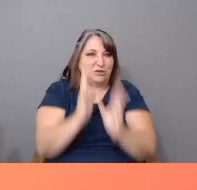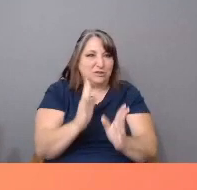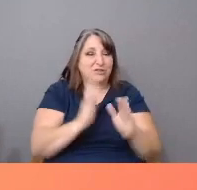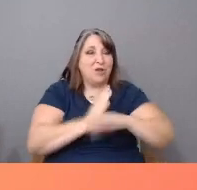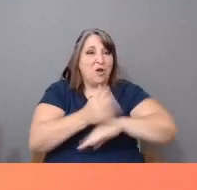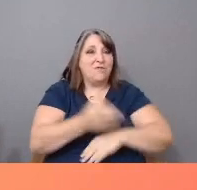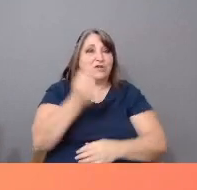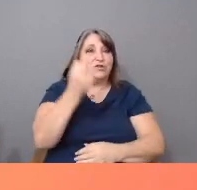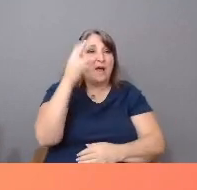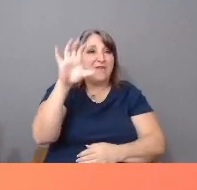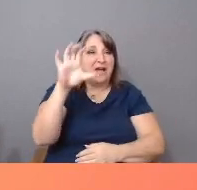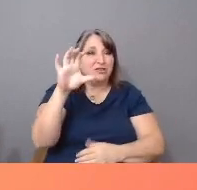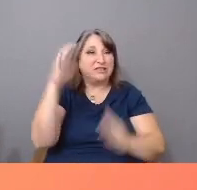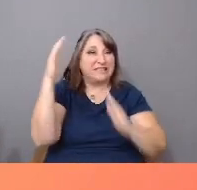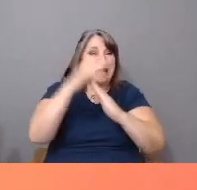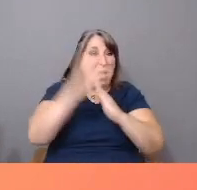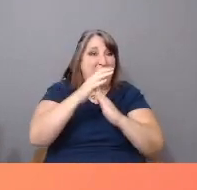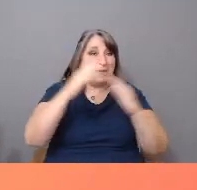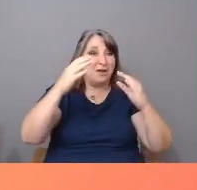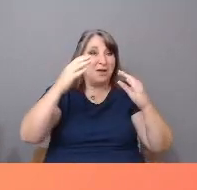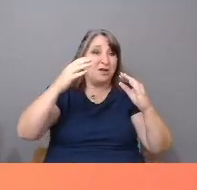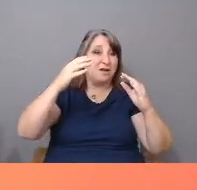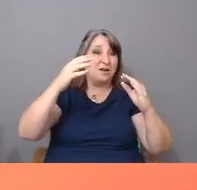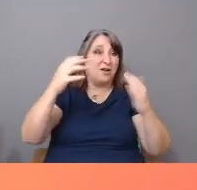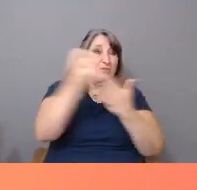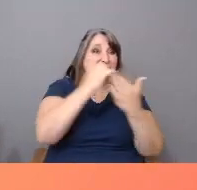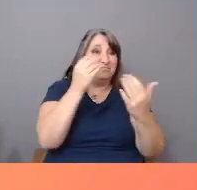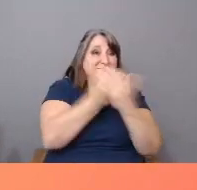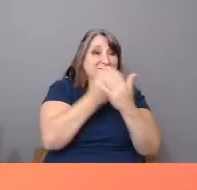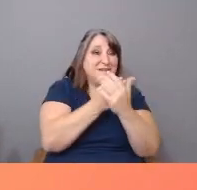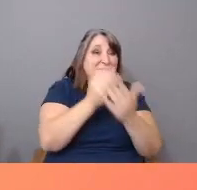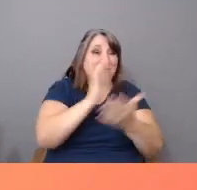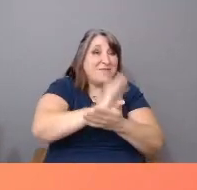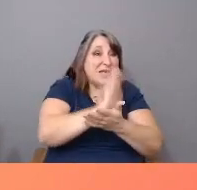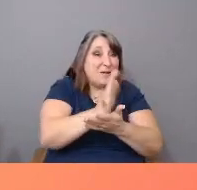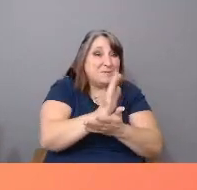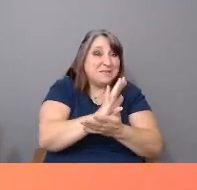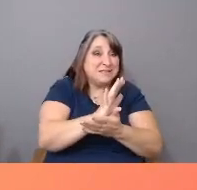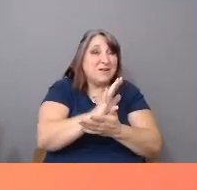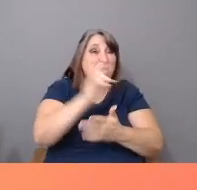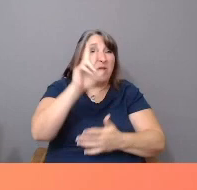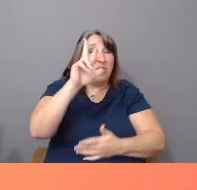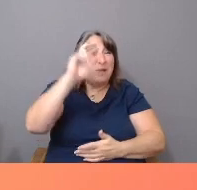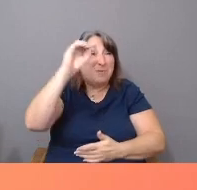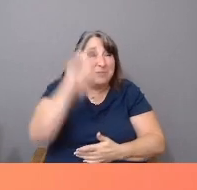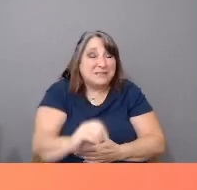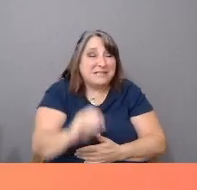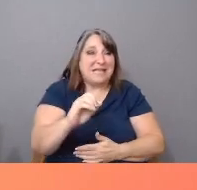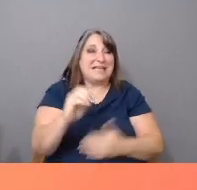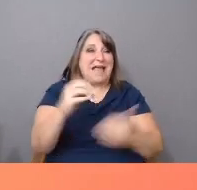films of the past decade, only 3% featured Latino actors or had Latinx producers.